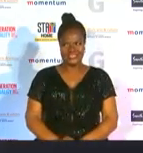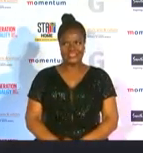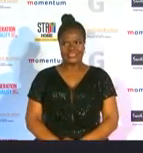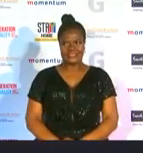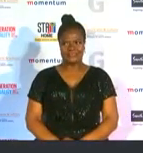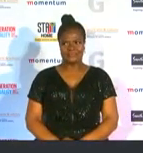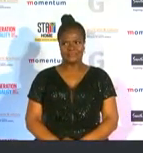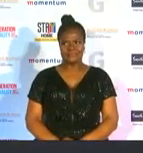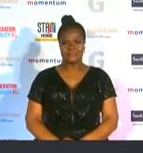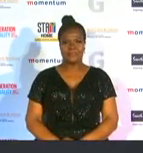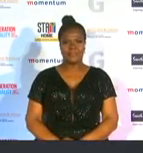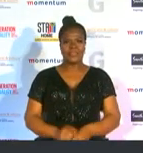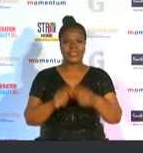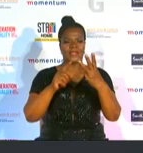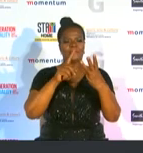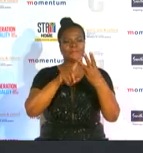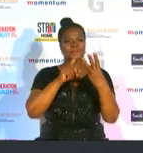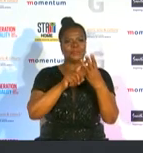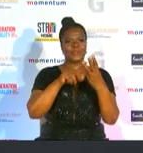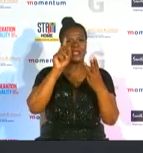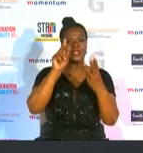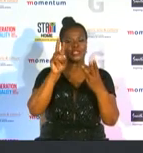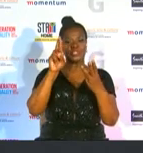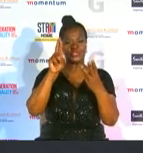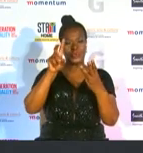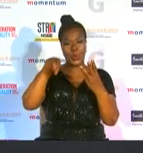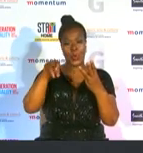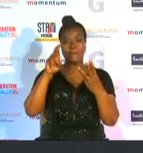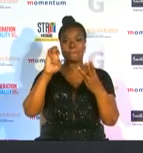and mignon du priem the former proteus woman skipper